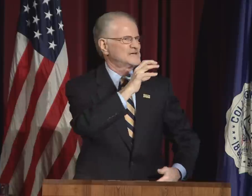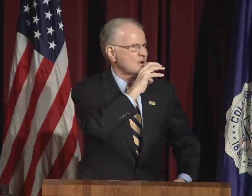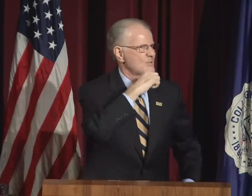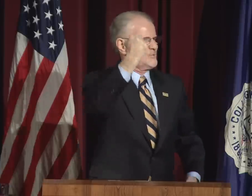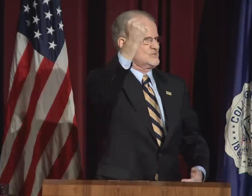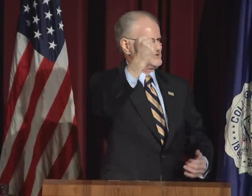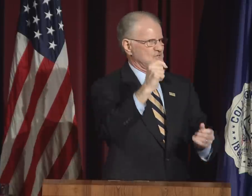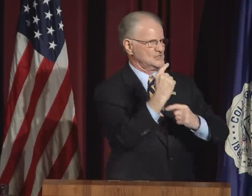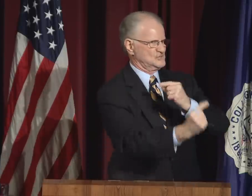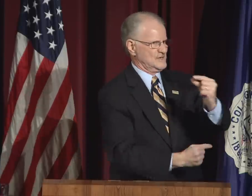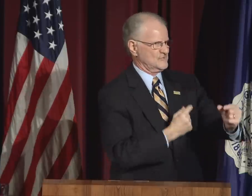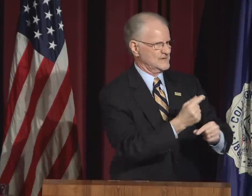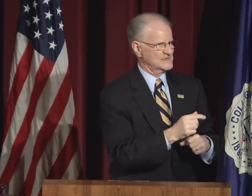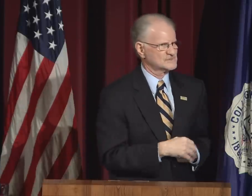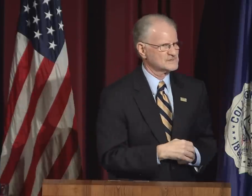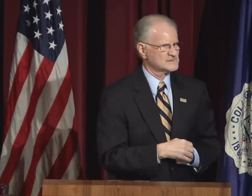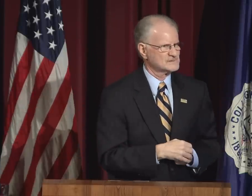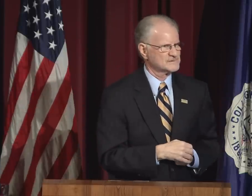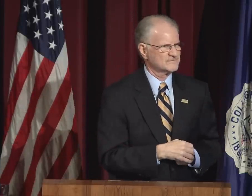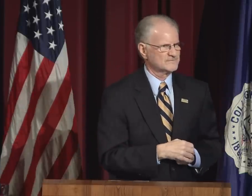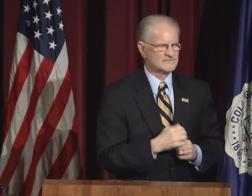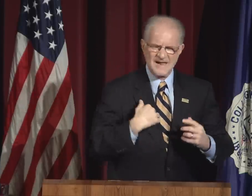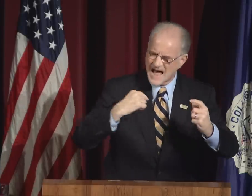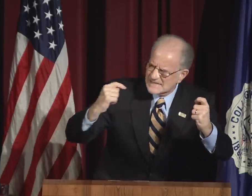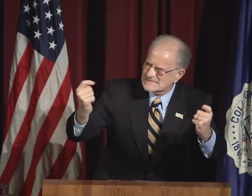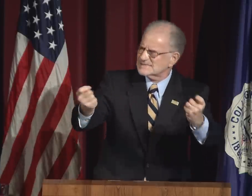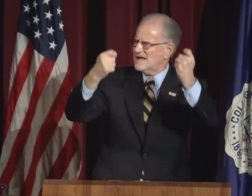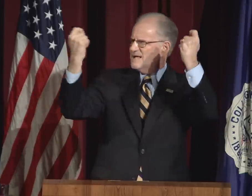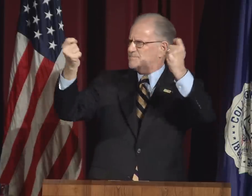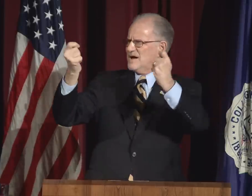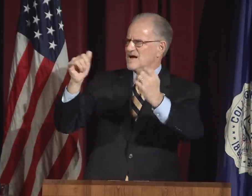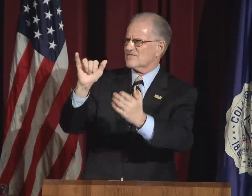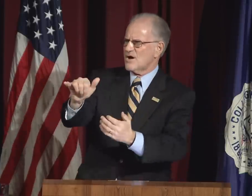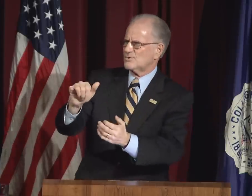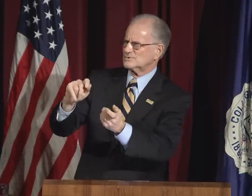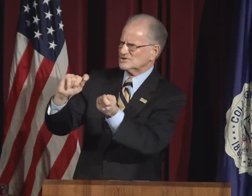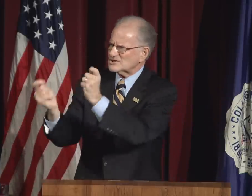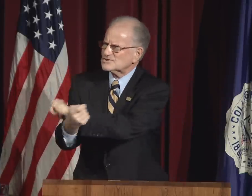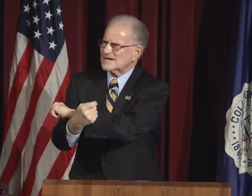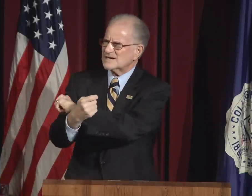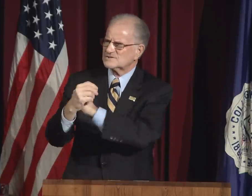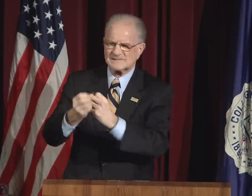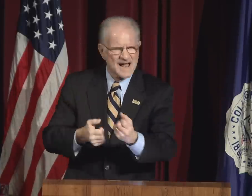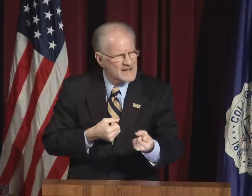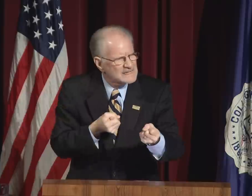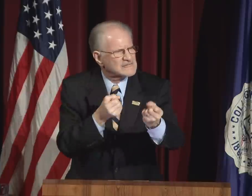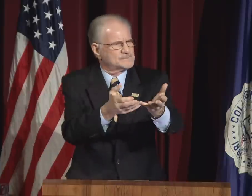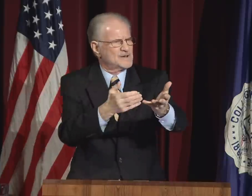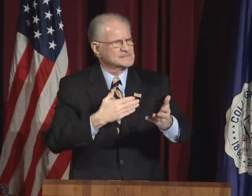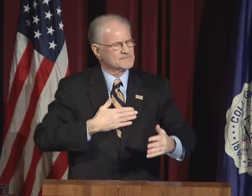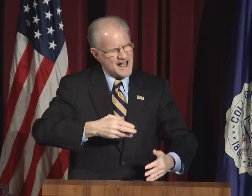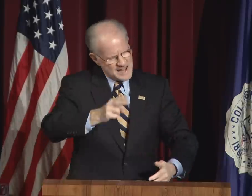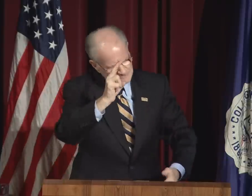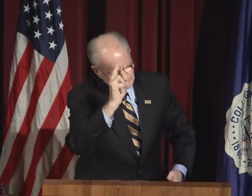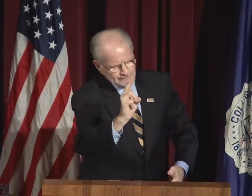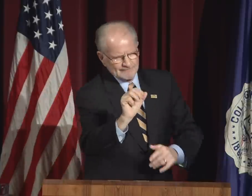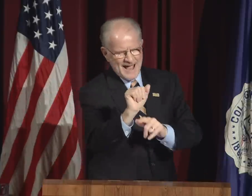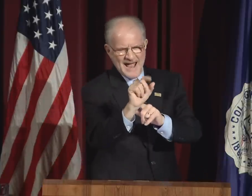It is a lesson to be learned by those in older generations. I celebrate these changes